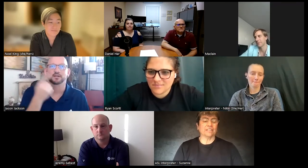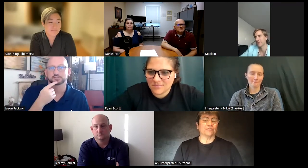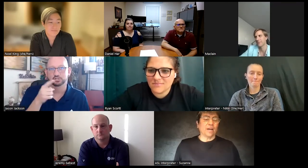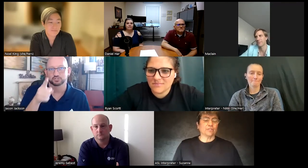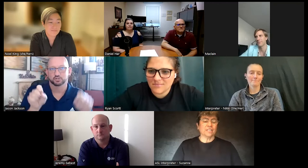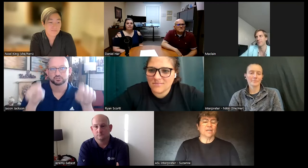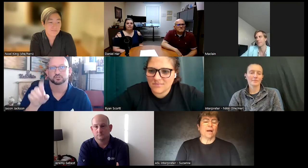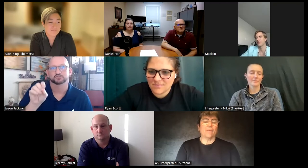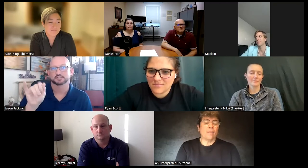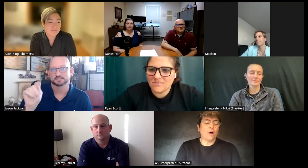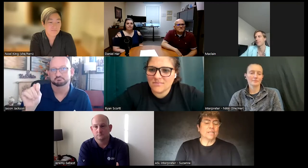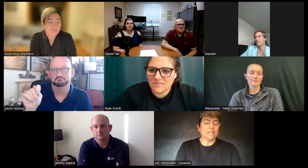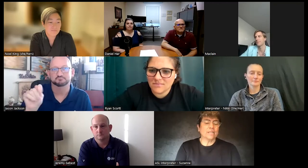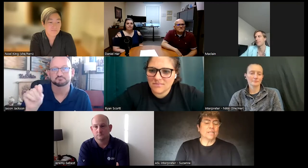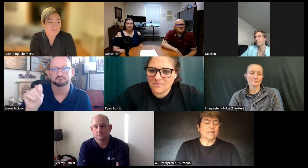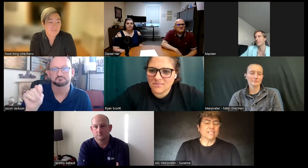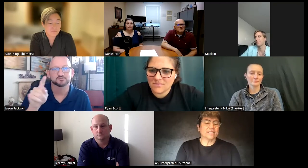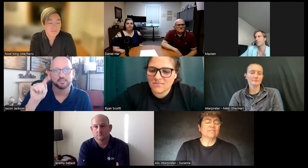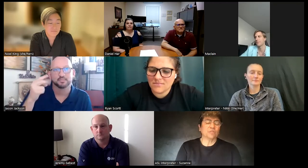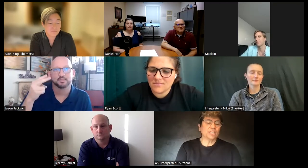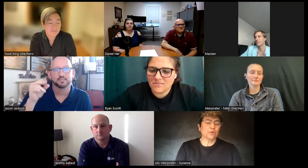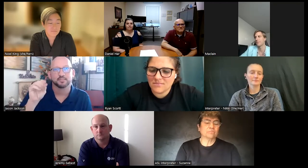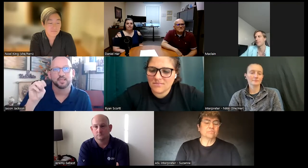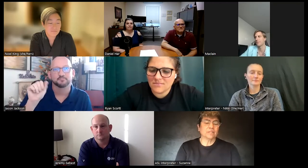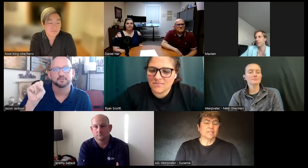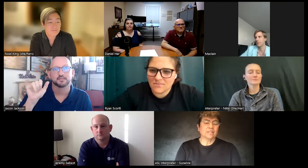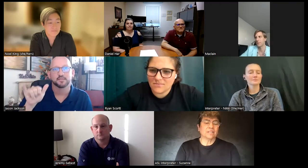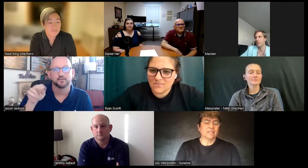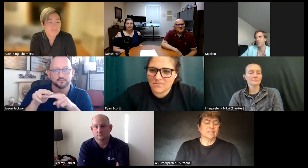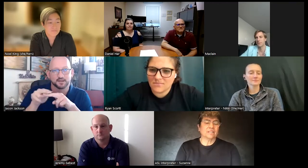my mom always said you can do it